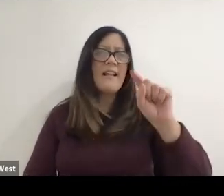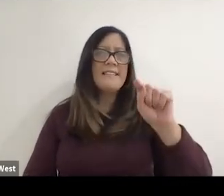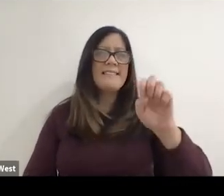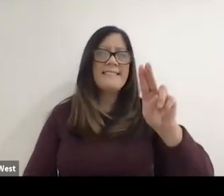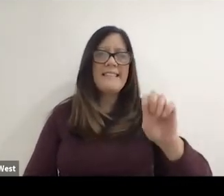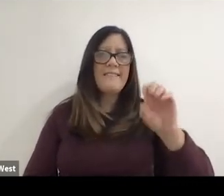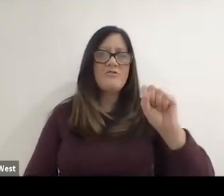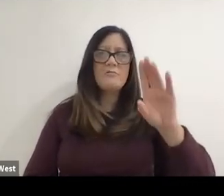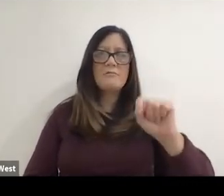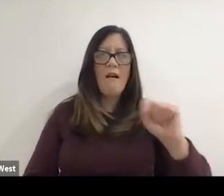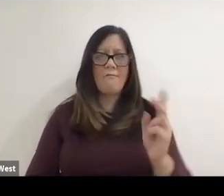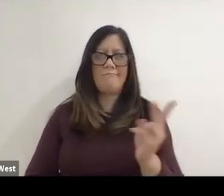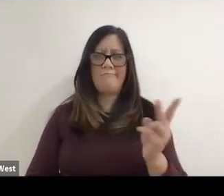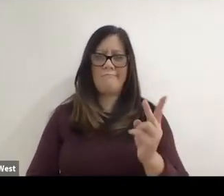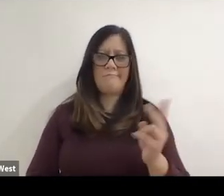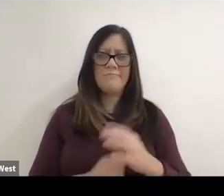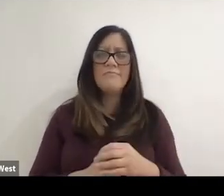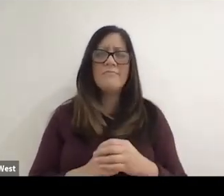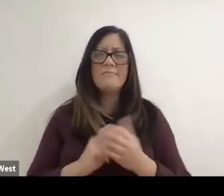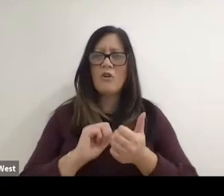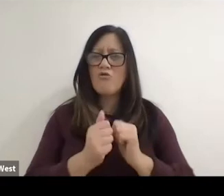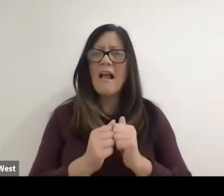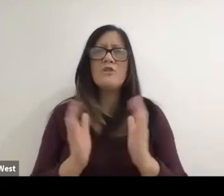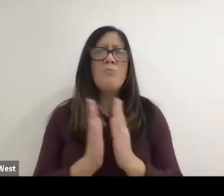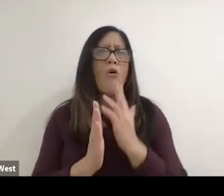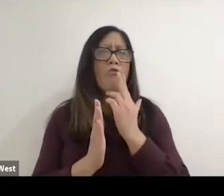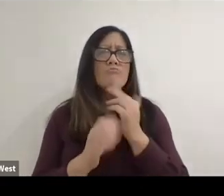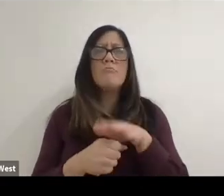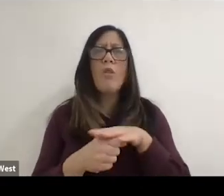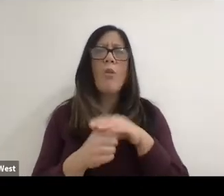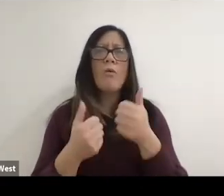local type games wasn't a State Games or anything like that.